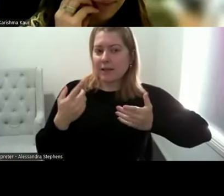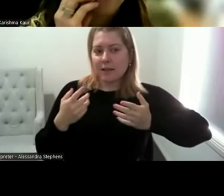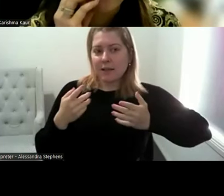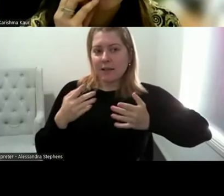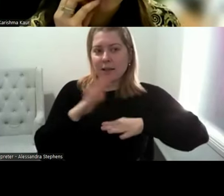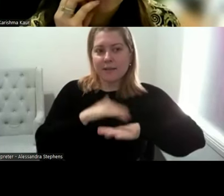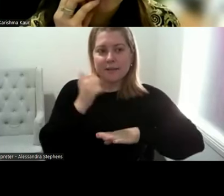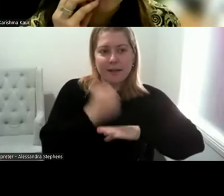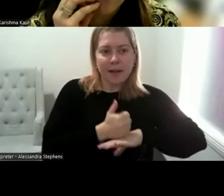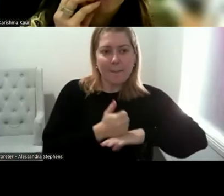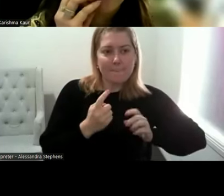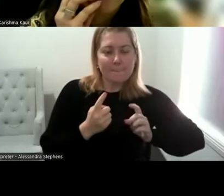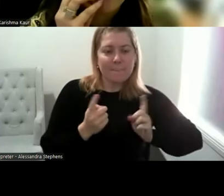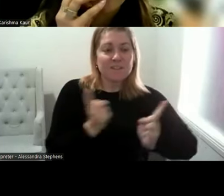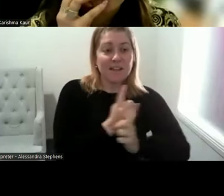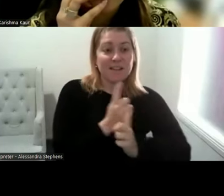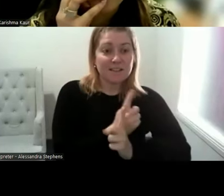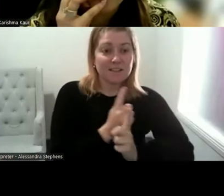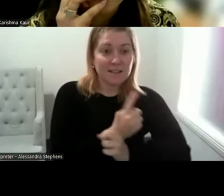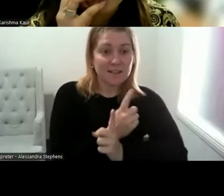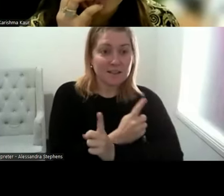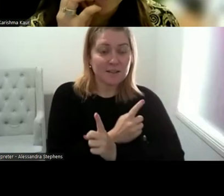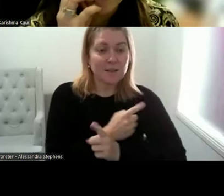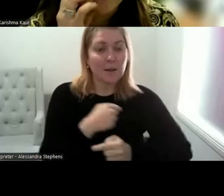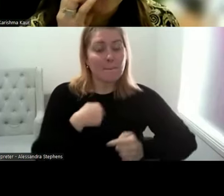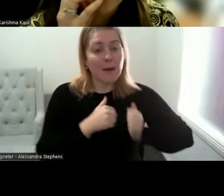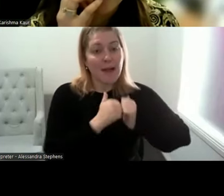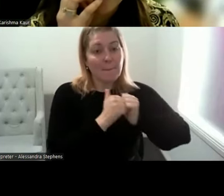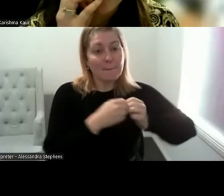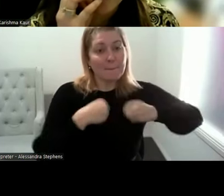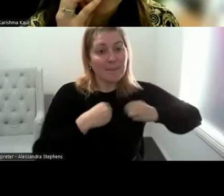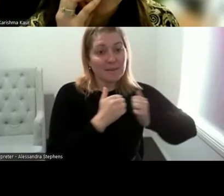Fiona, who I work with, in Clitorate, has got, lives with severe endometriosis.